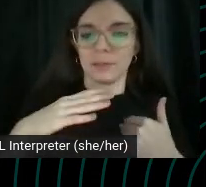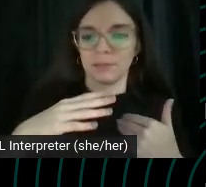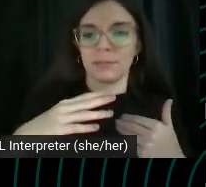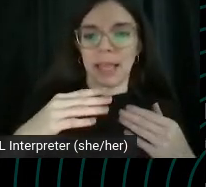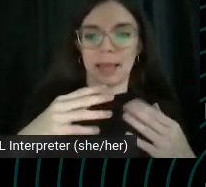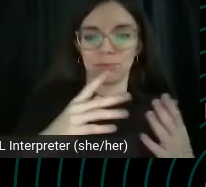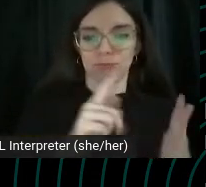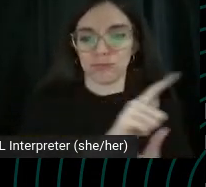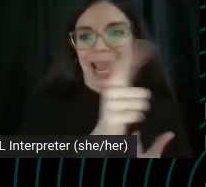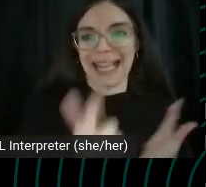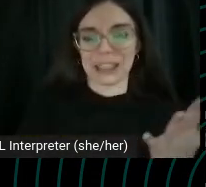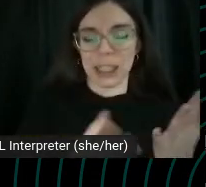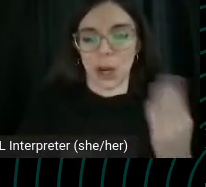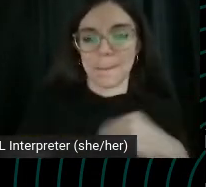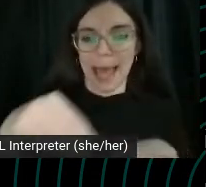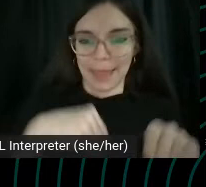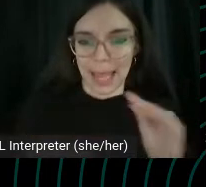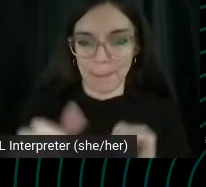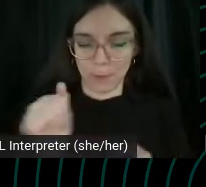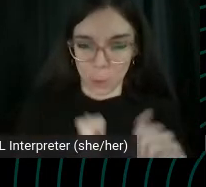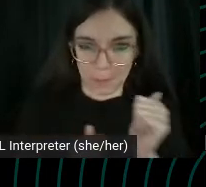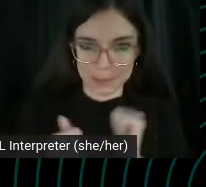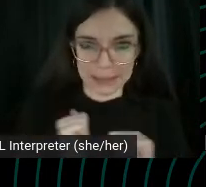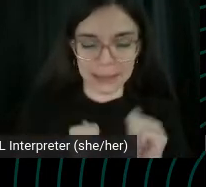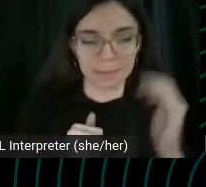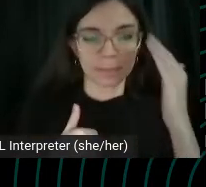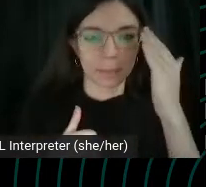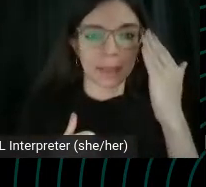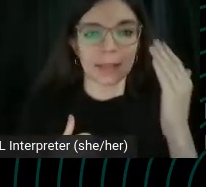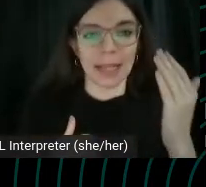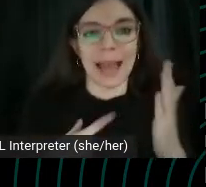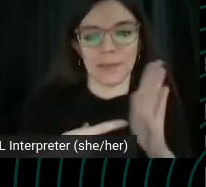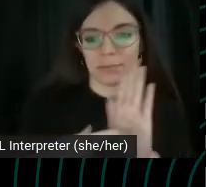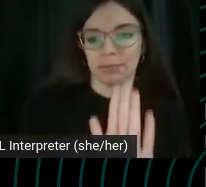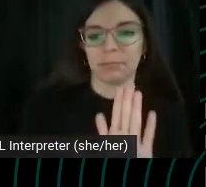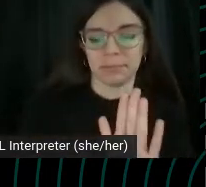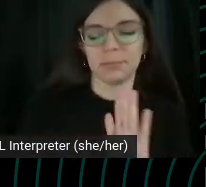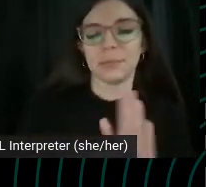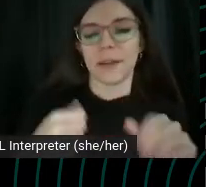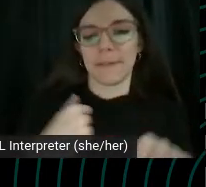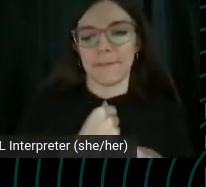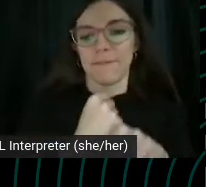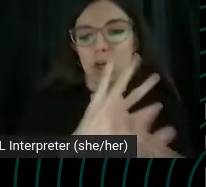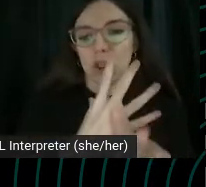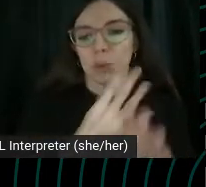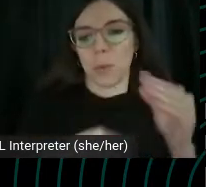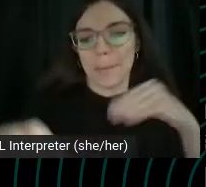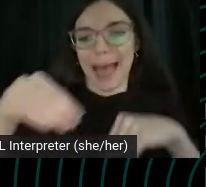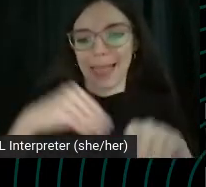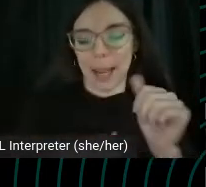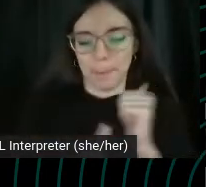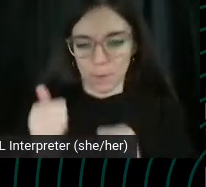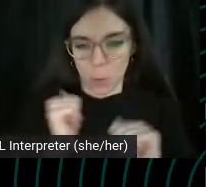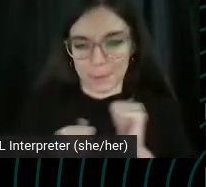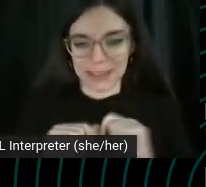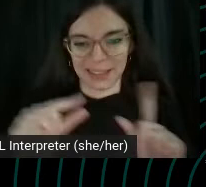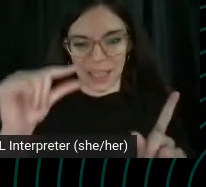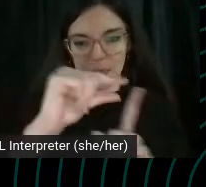title tag. They've got the phrase virtual ballet performances that helps with ranking. Now the words you put in there matter where or effect where Google